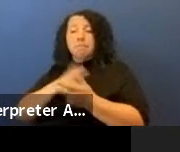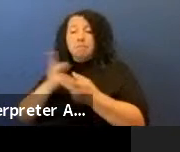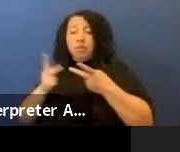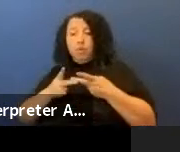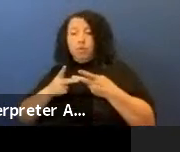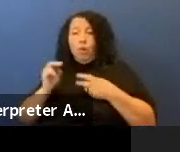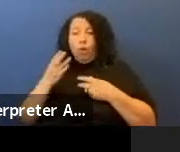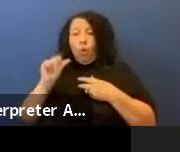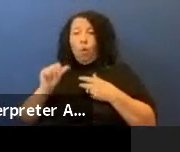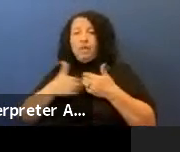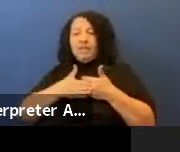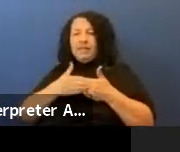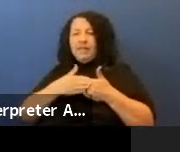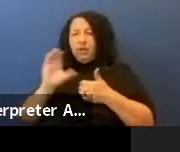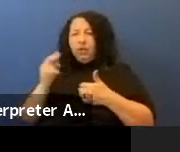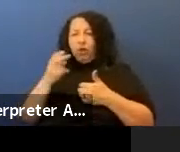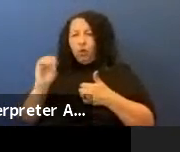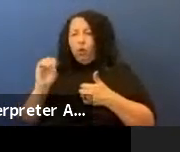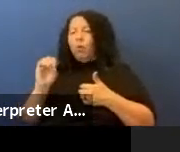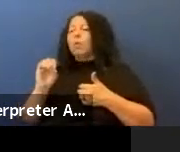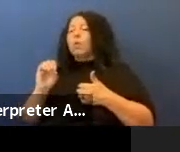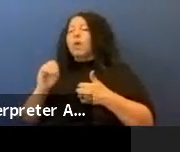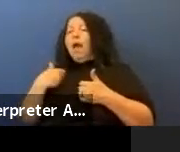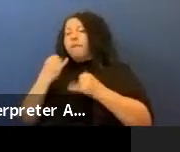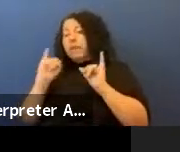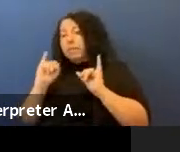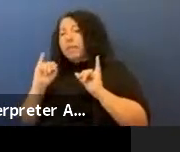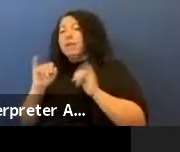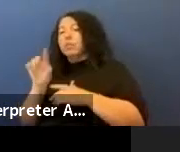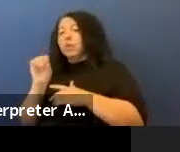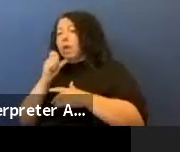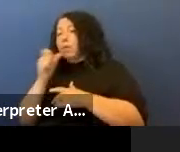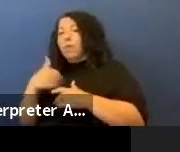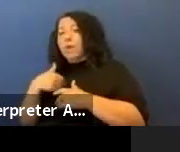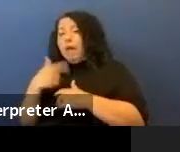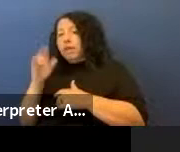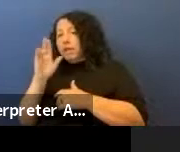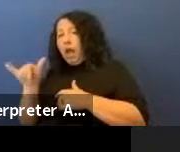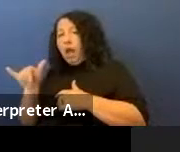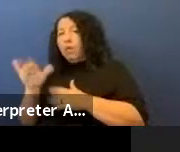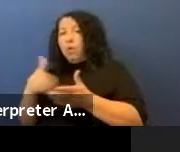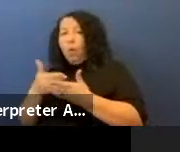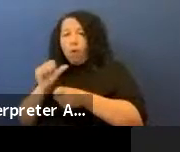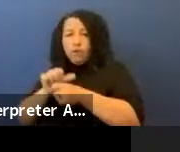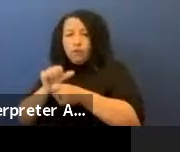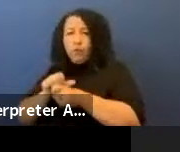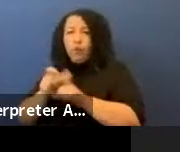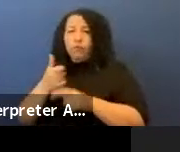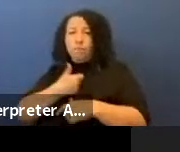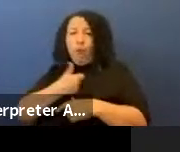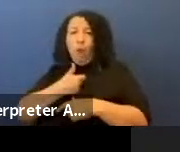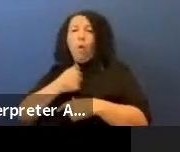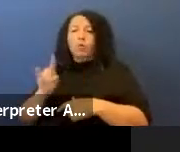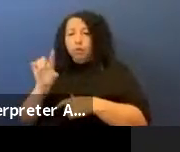and I have an independent studio, I'm not represented by a gallery so I work all this work out on my own studio in Oklahoma.